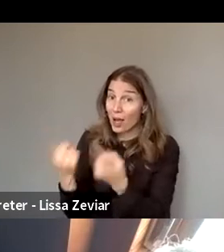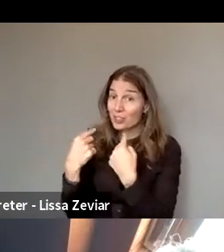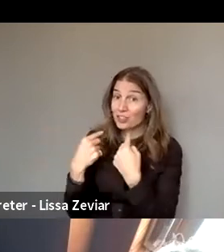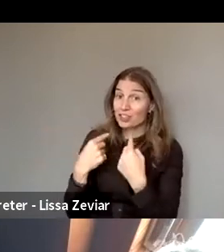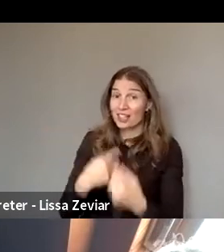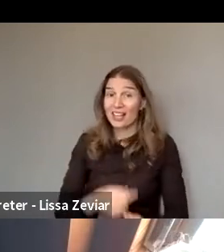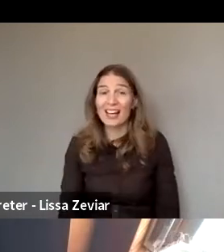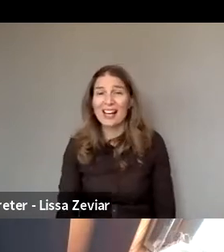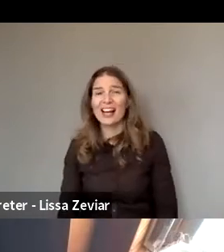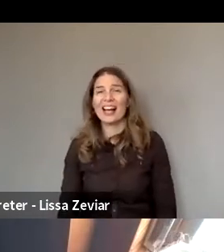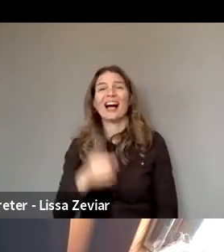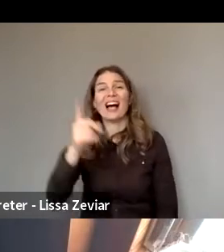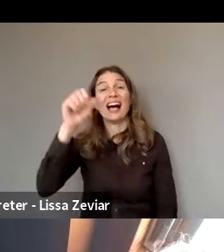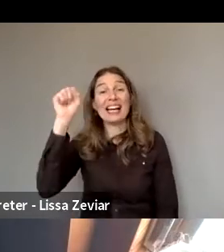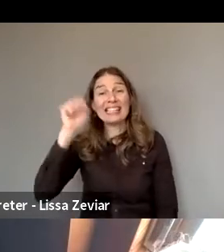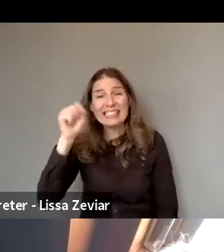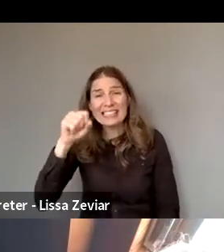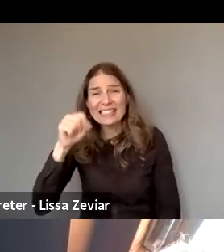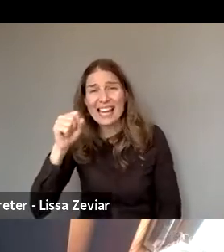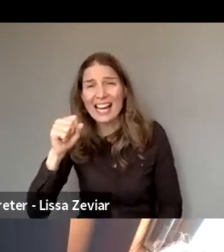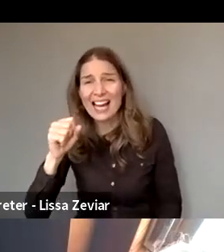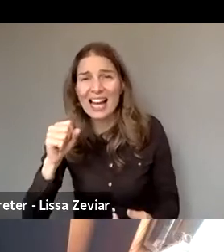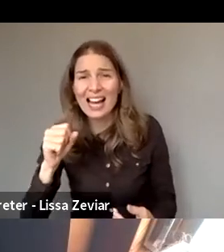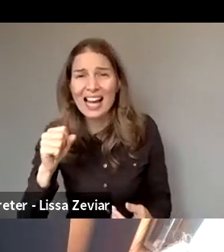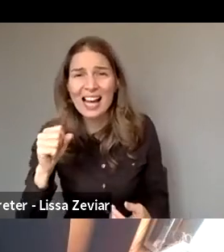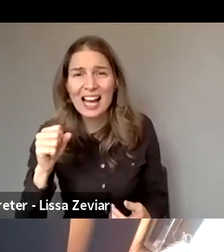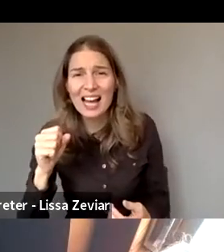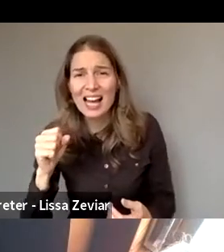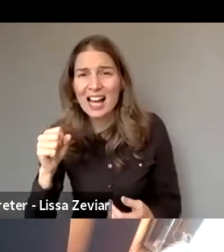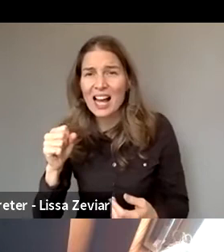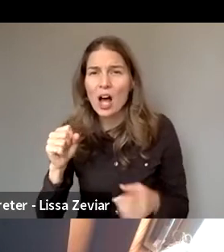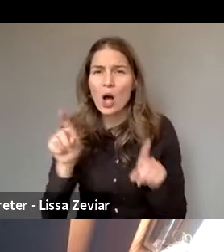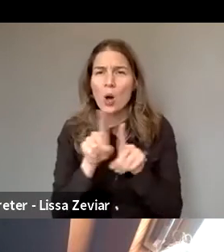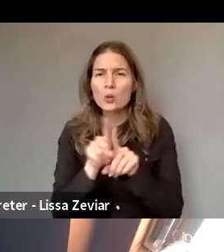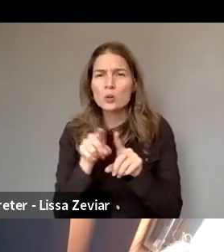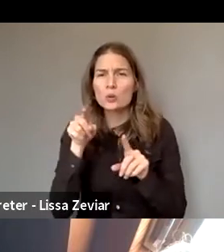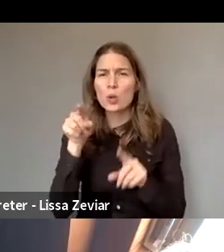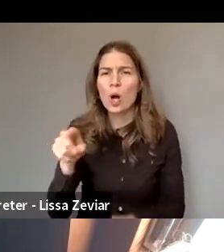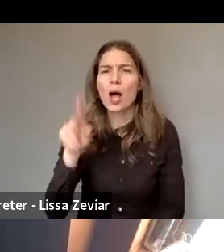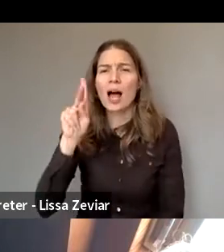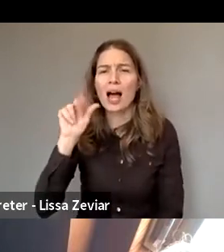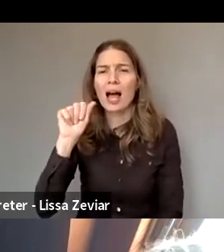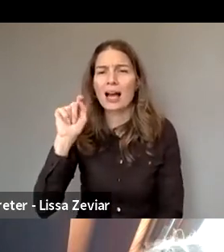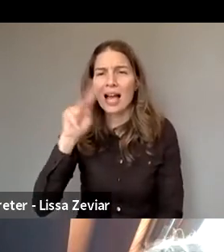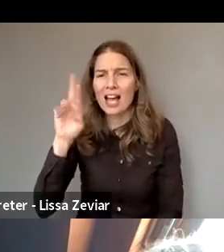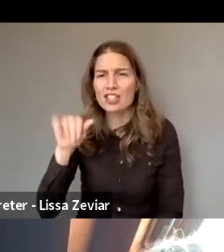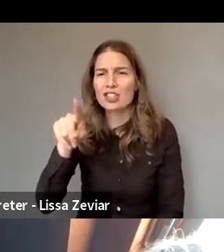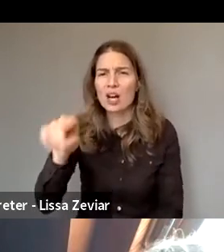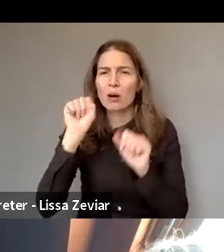Thanks for the question. I’ll translate Katarzyna's answers. (Speaking in Polish).